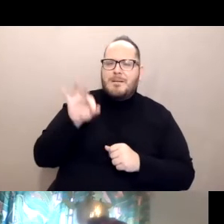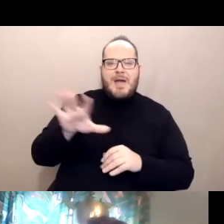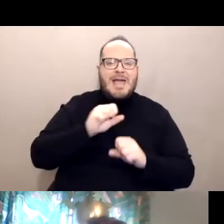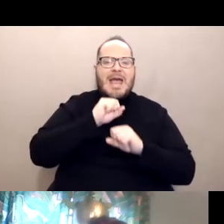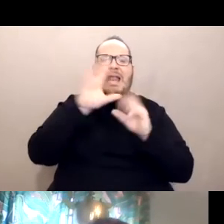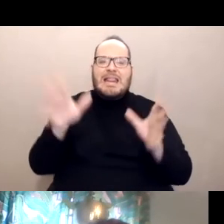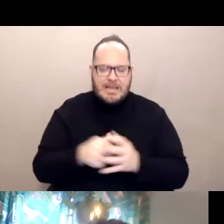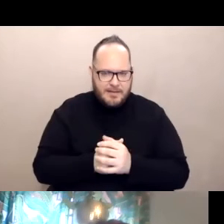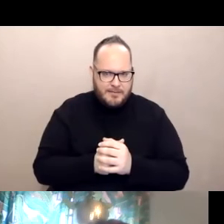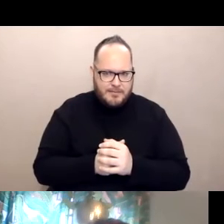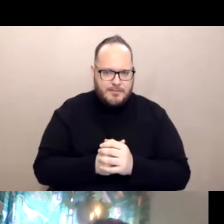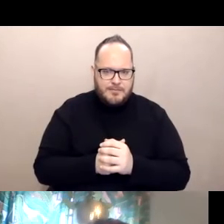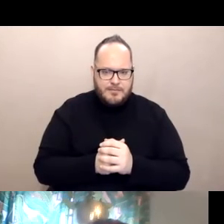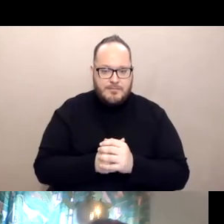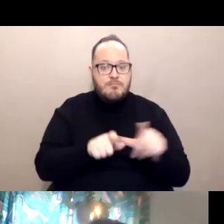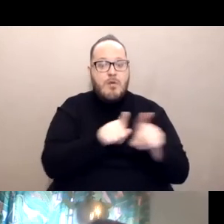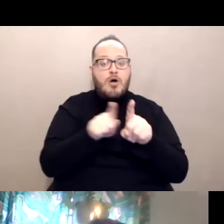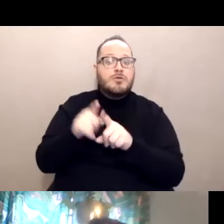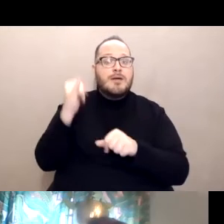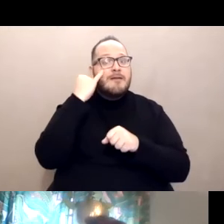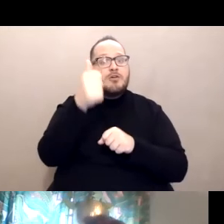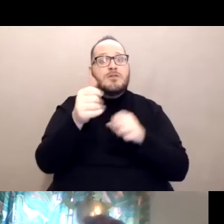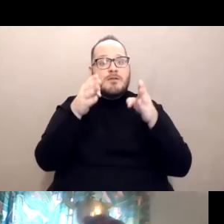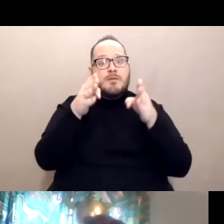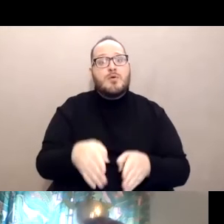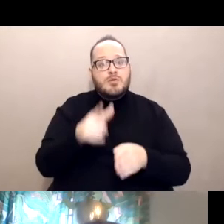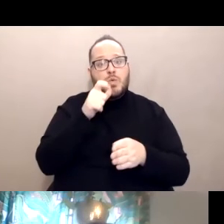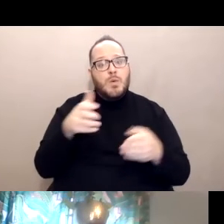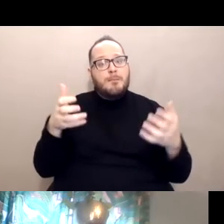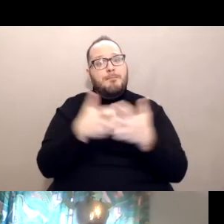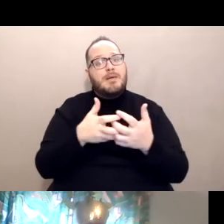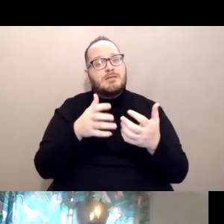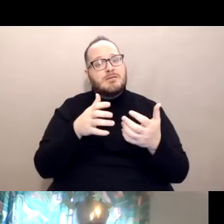Also, if you're a person who meets the high risk category or a person with disabilities,